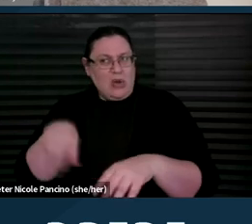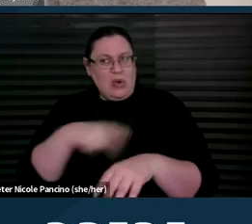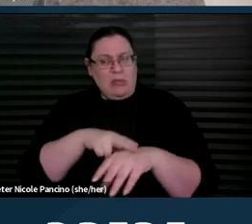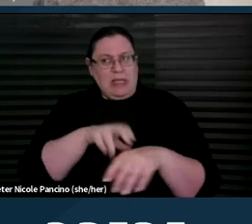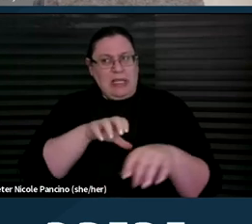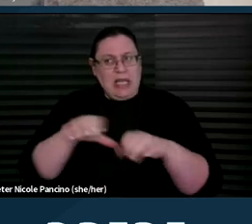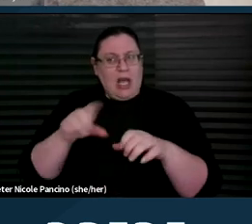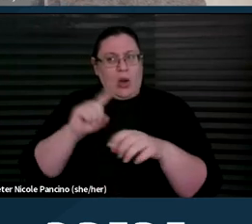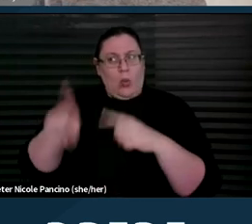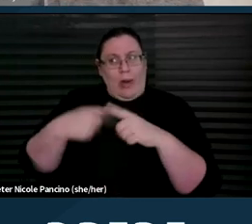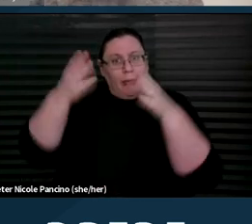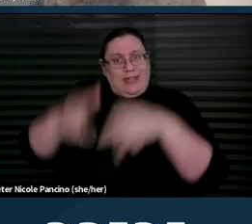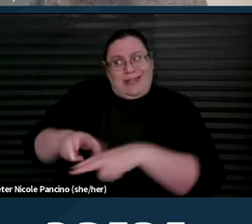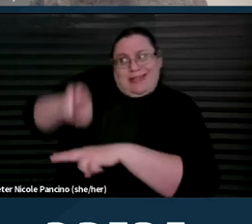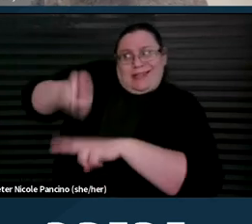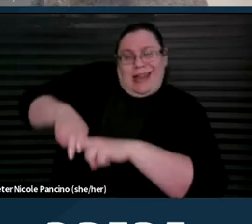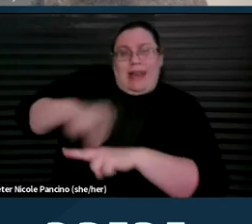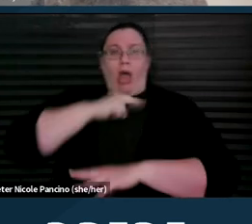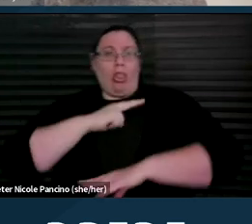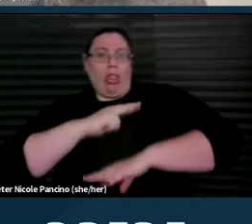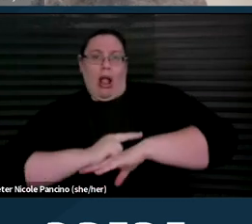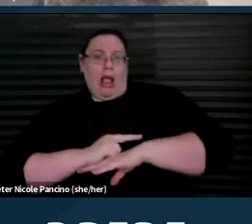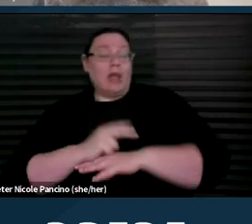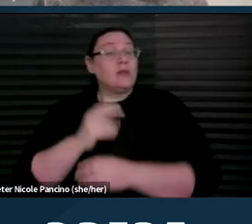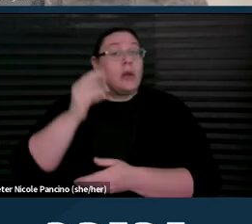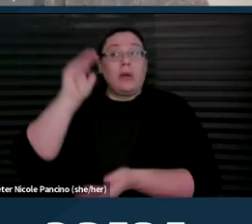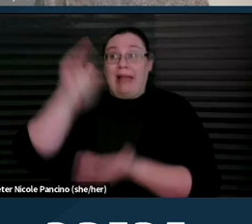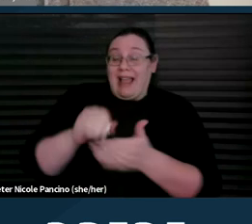So lack of accessible medical equipment is definitely a barrier.